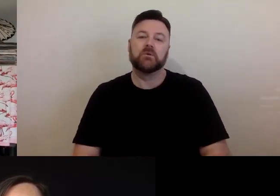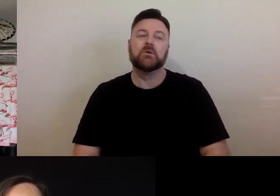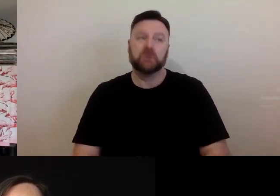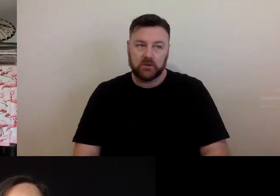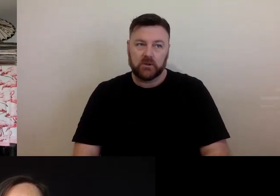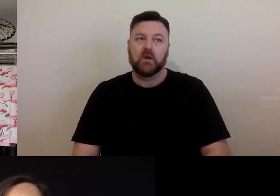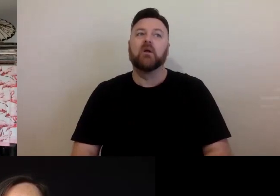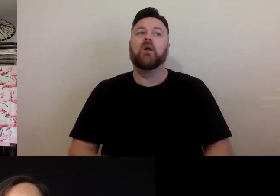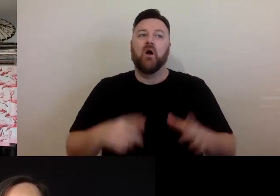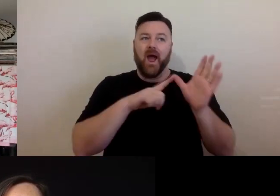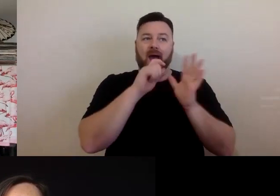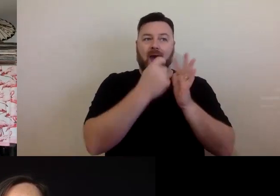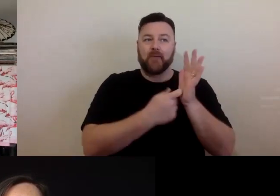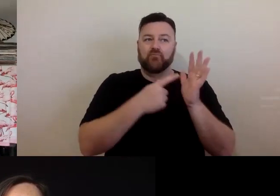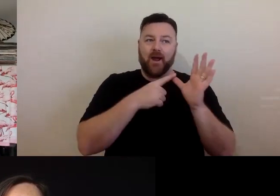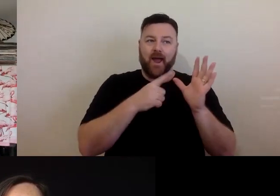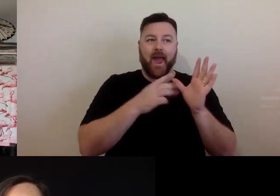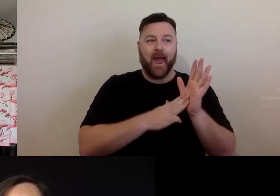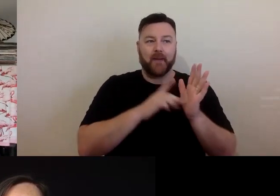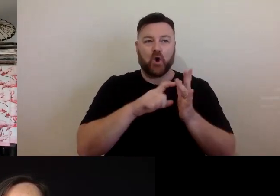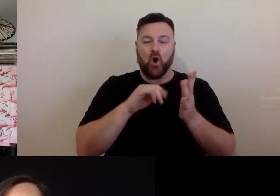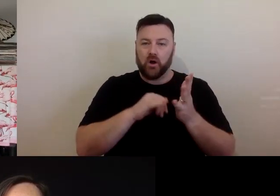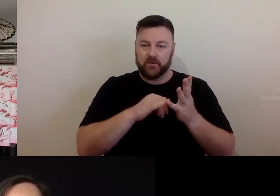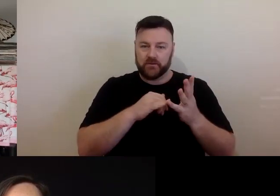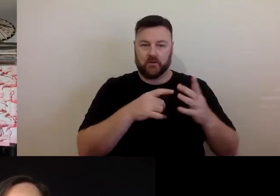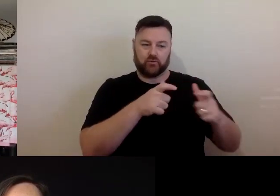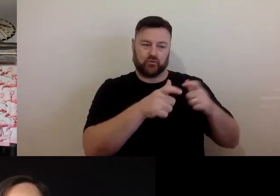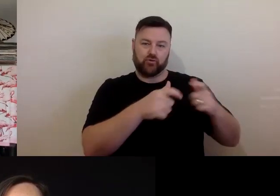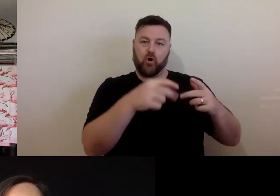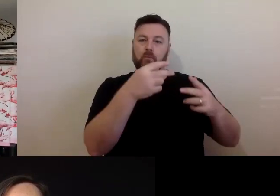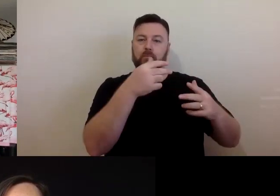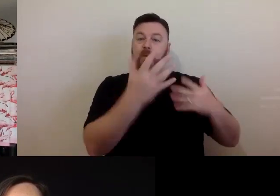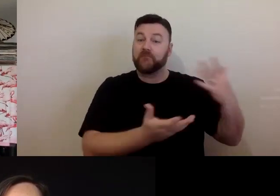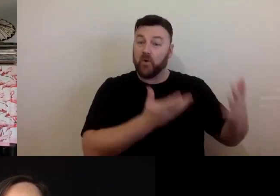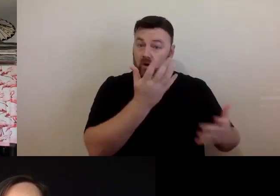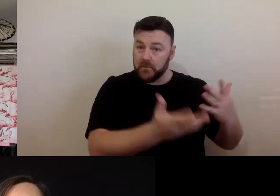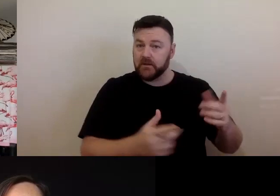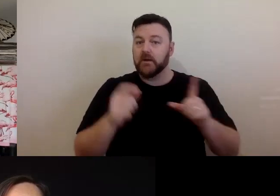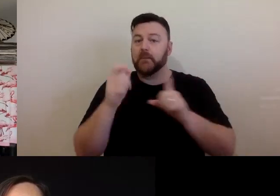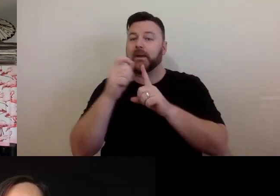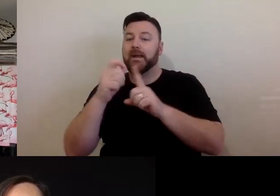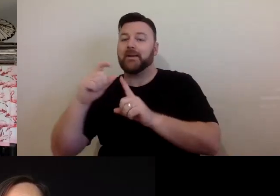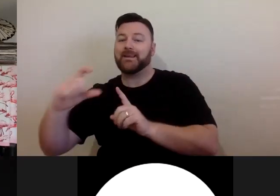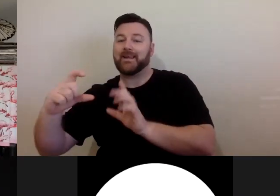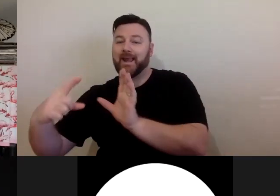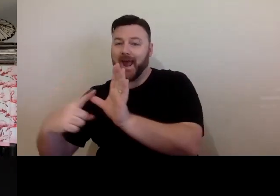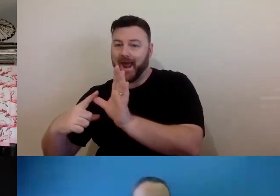APRA AMCOS controls the performing rights, and PPCA controls the sound